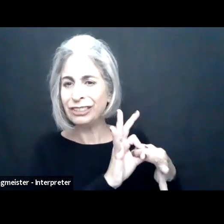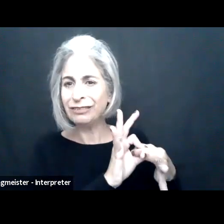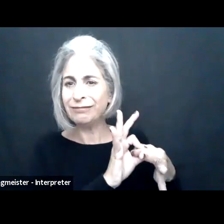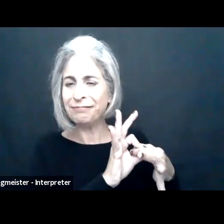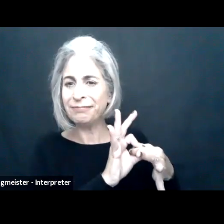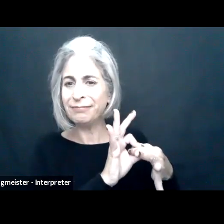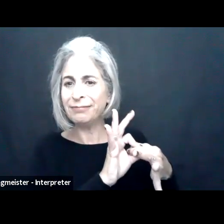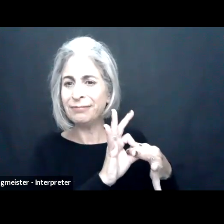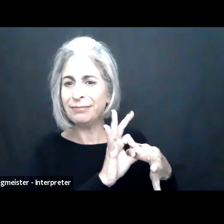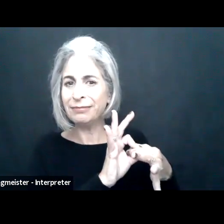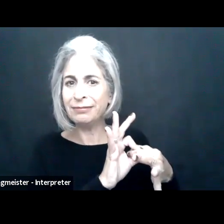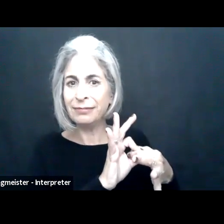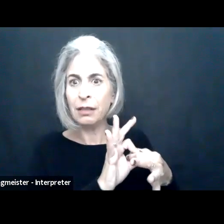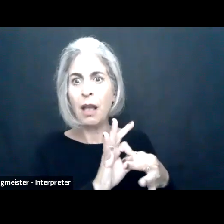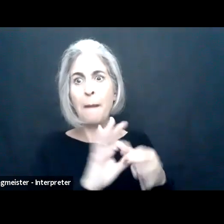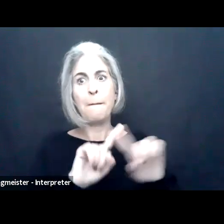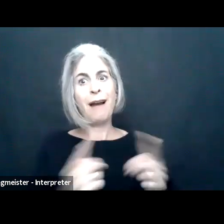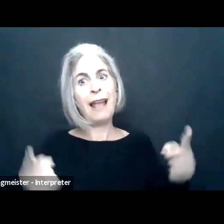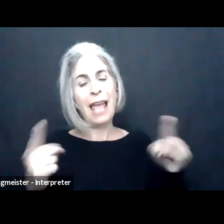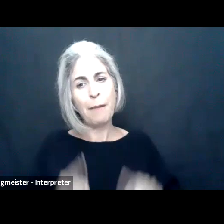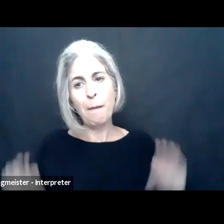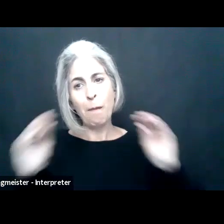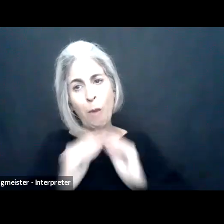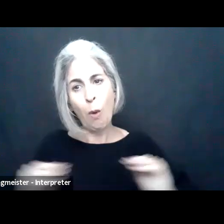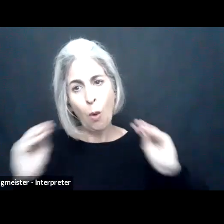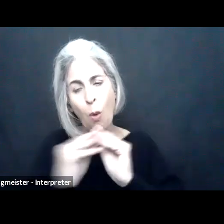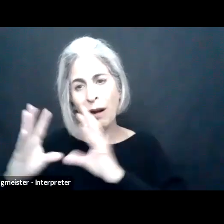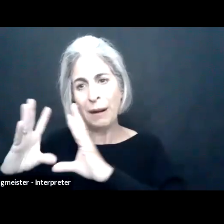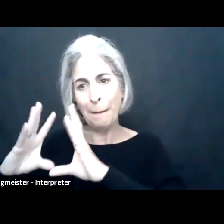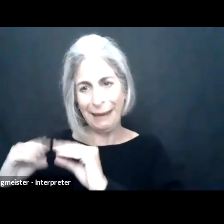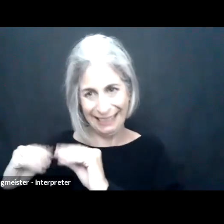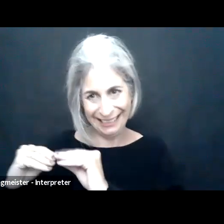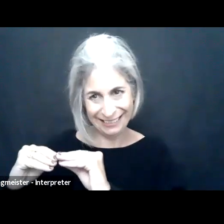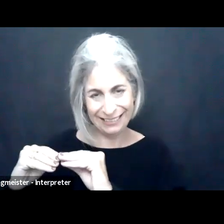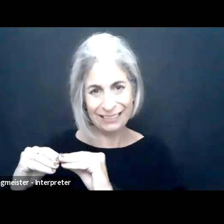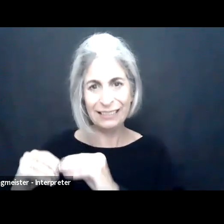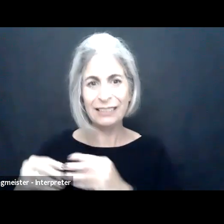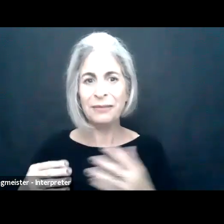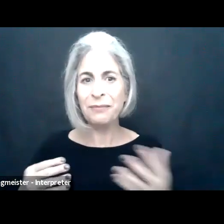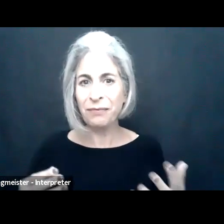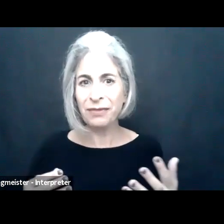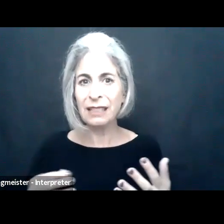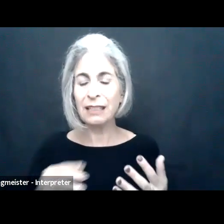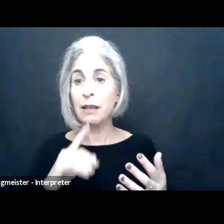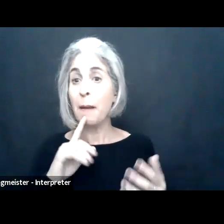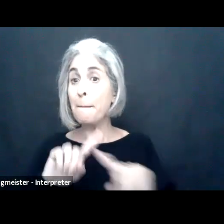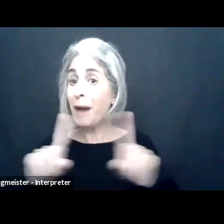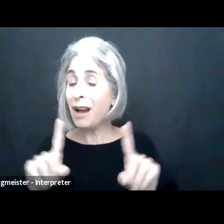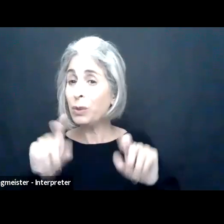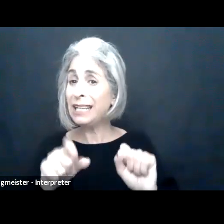Well, our client's work design principle connection, and what did we get? here was to enable serendipitous More meetings.